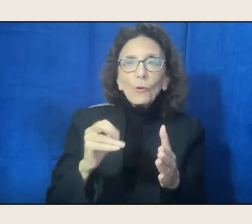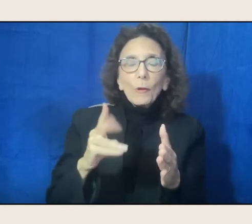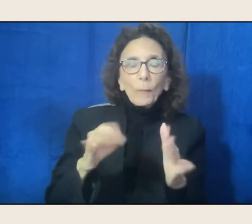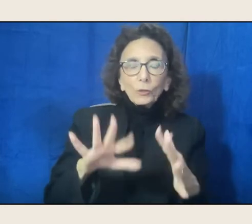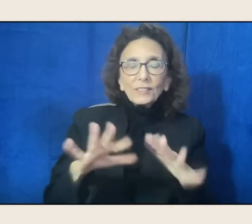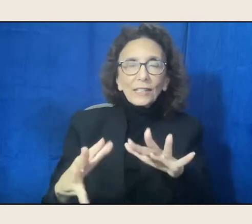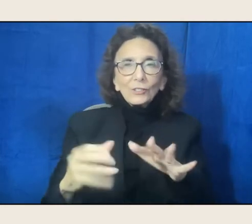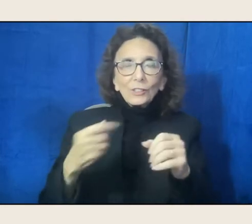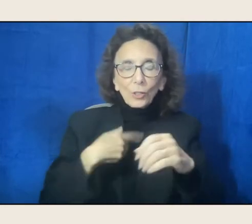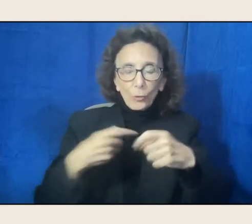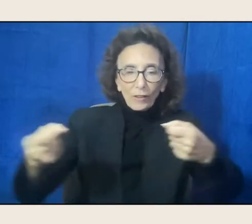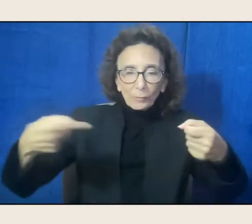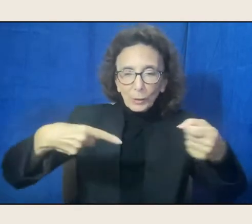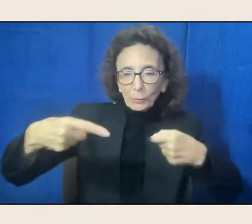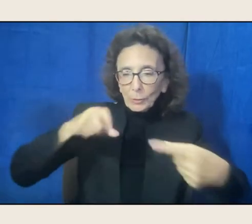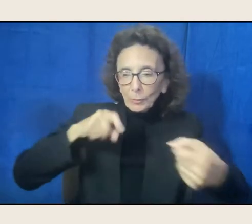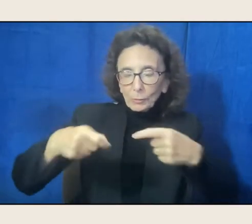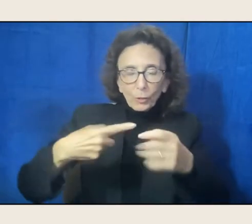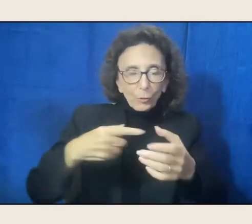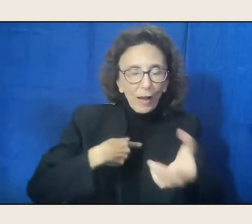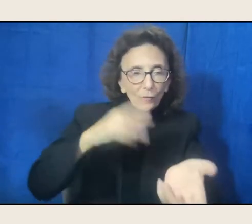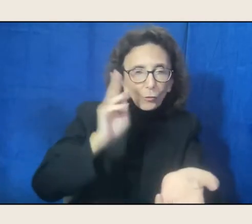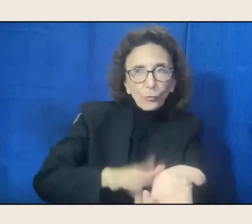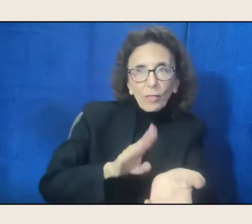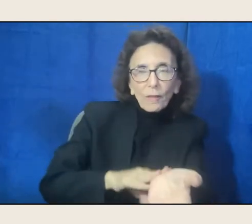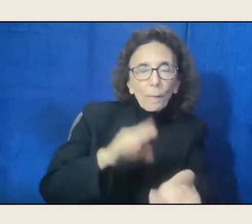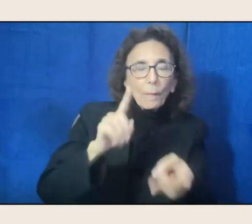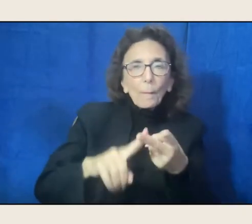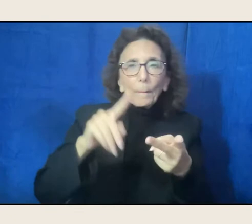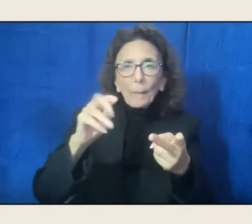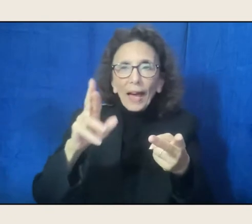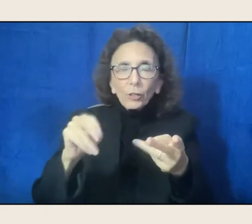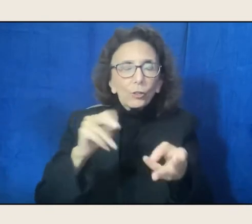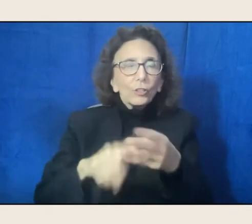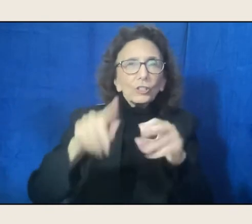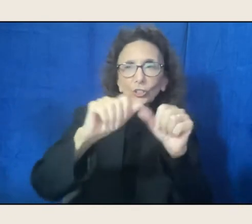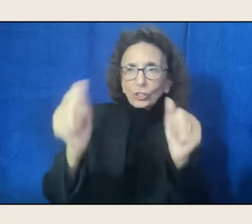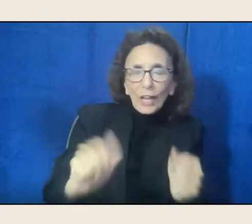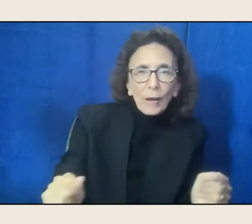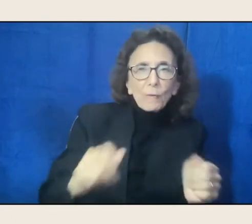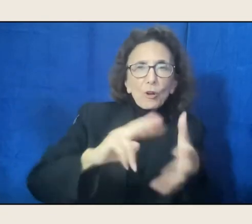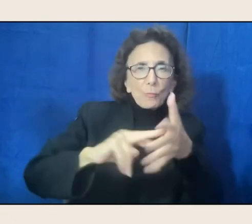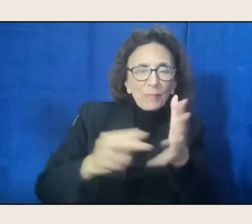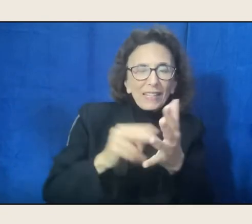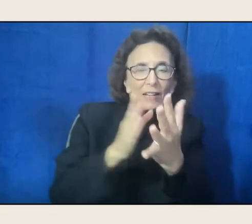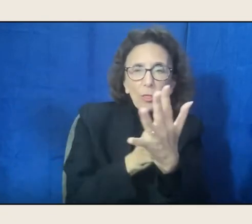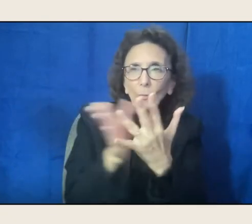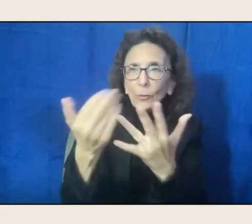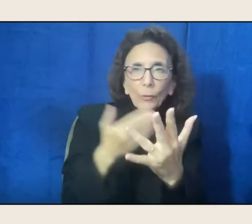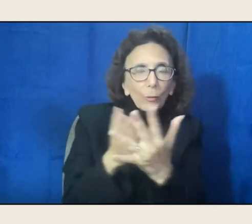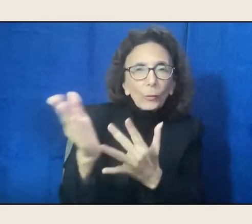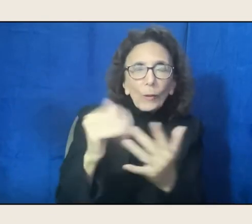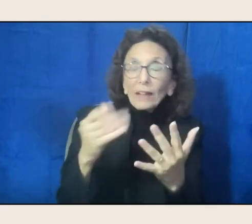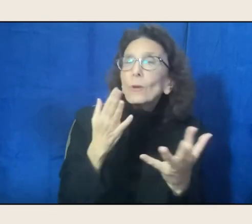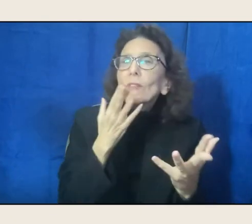you've got rhythms and patterns and shapes and meaning through all of that, and color, and so on.